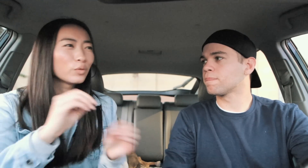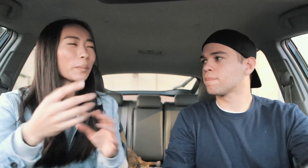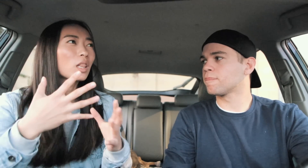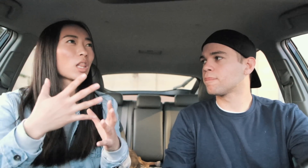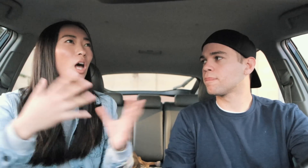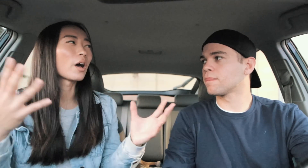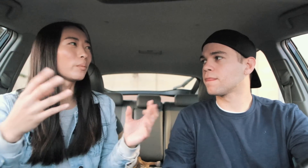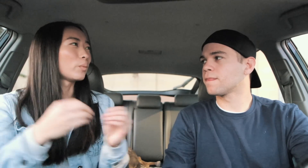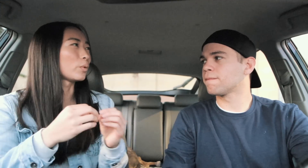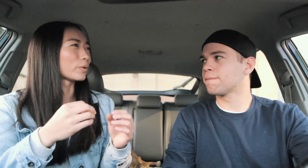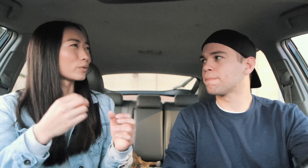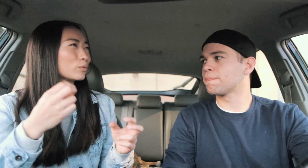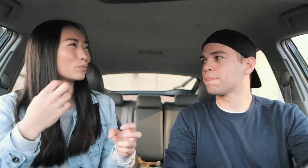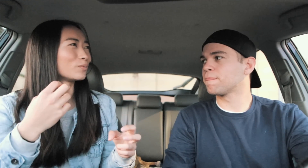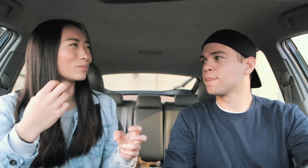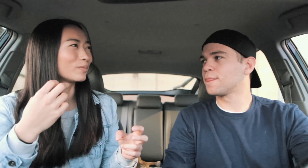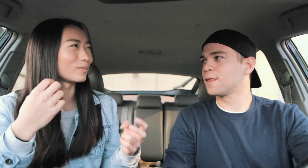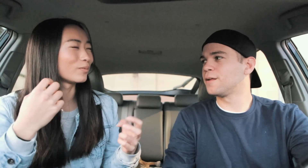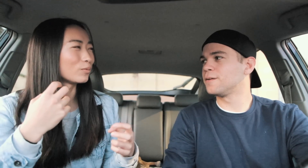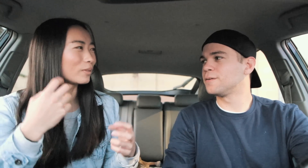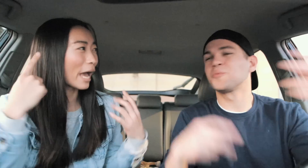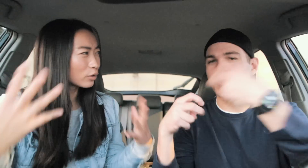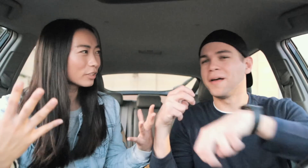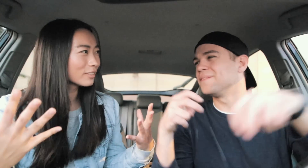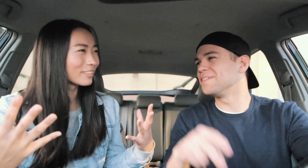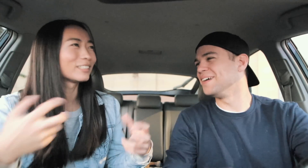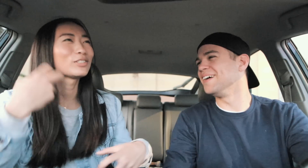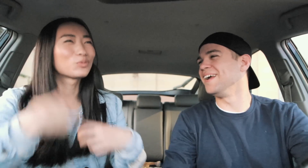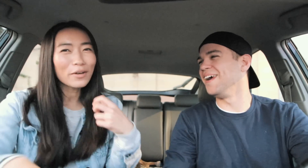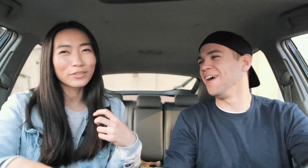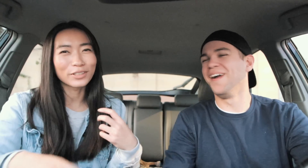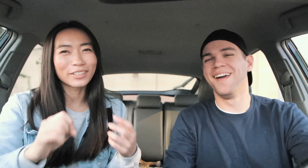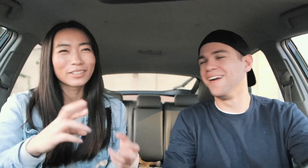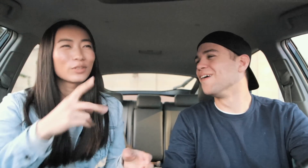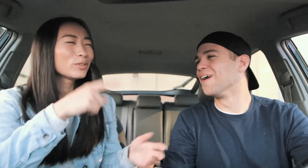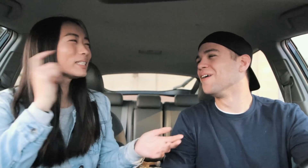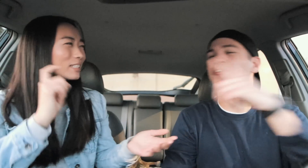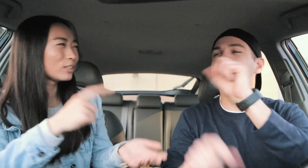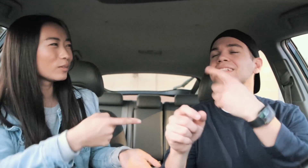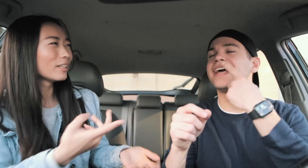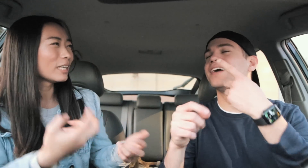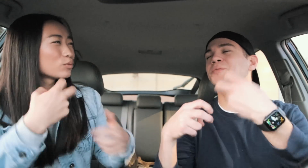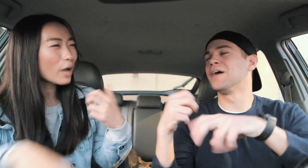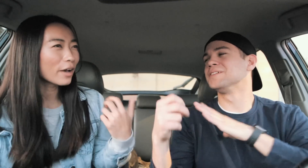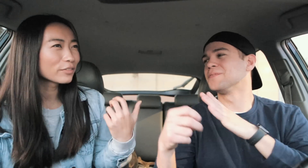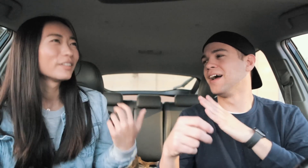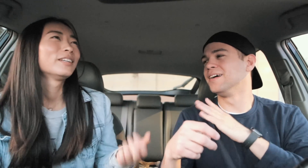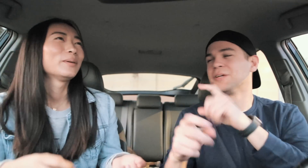you move them a lot more louder... R: rougher so it's a rougher, so you can R: you can say rough. It's fine